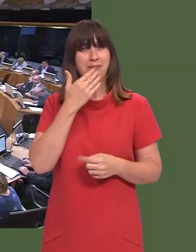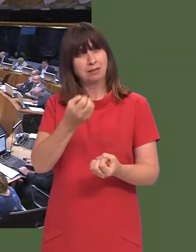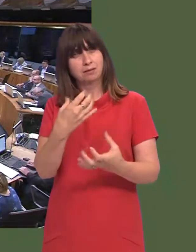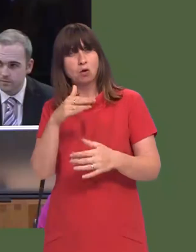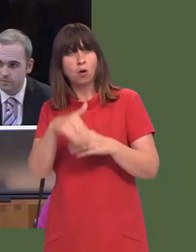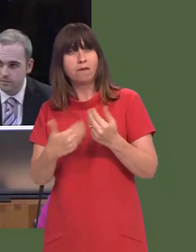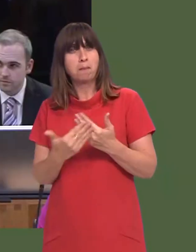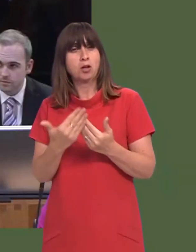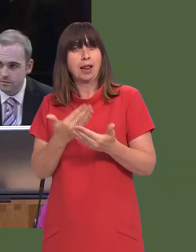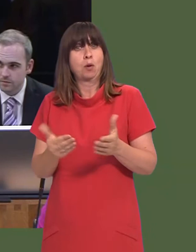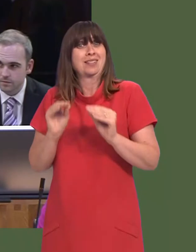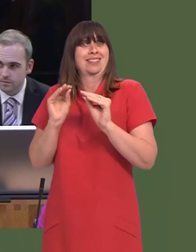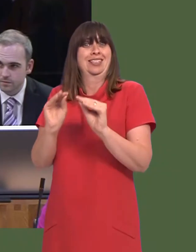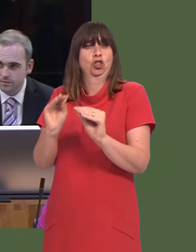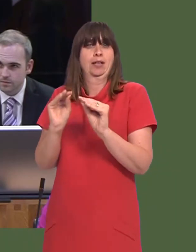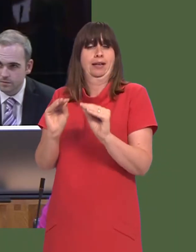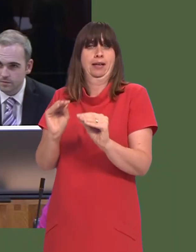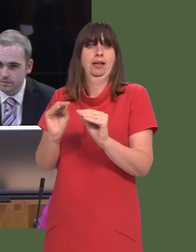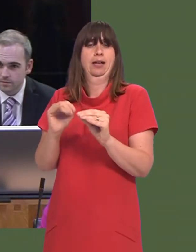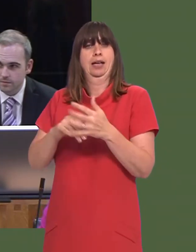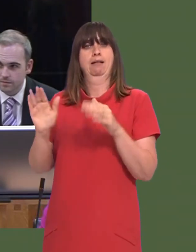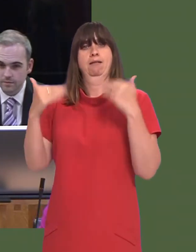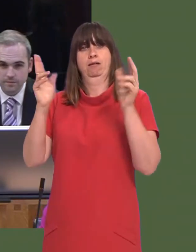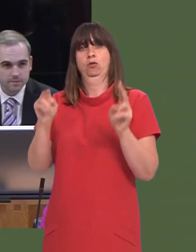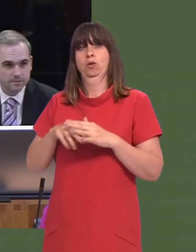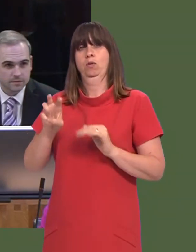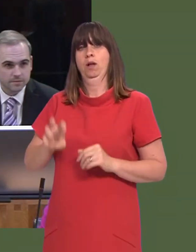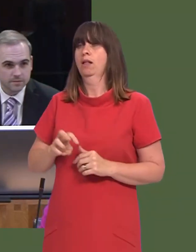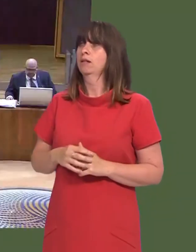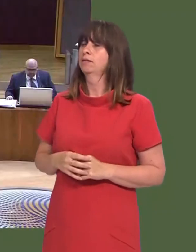Will the First Minister make a statement on the state of modern languages teaching in secondary schools in Wales?